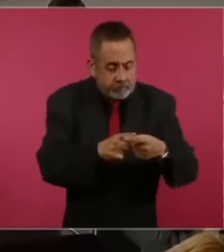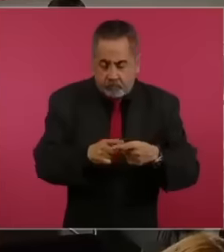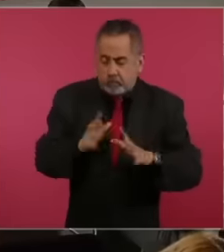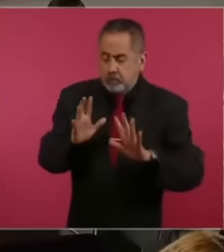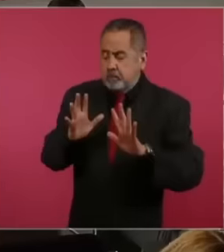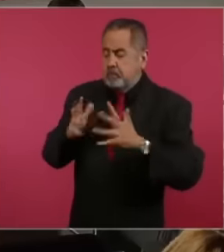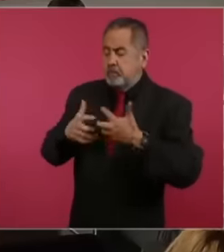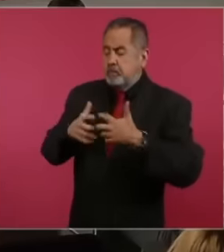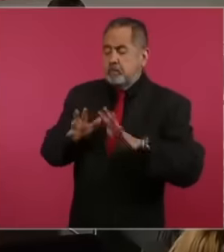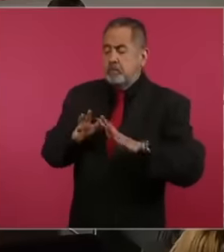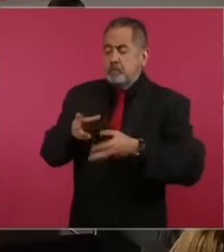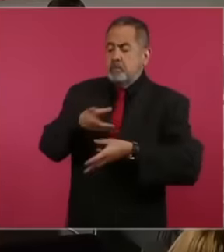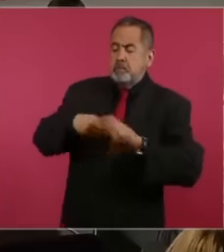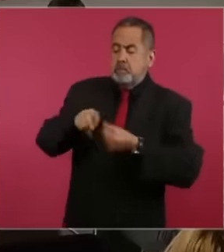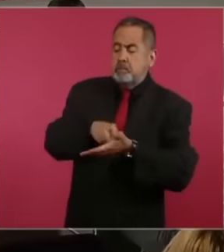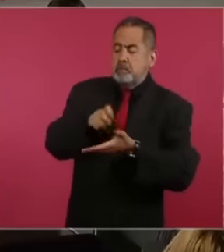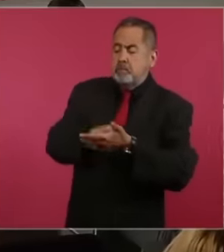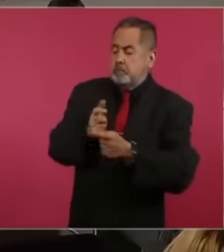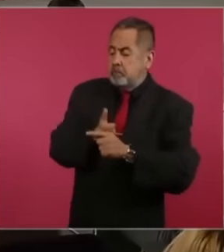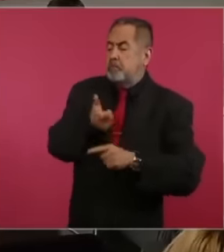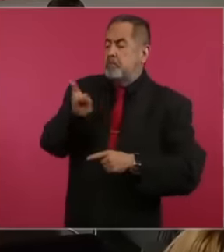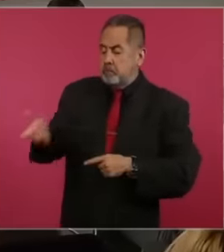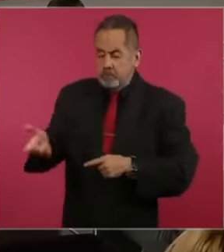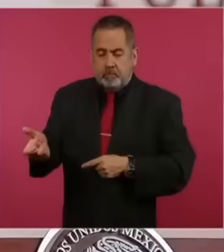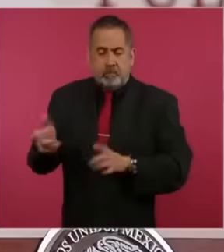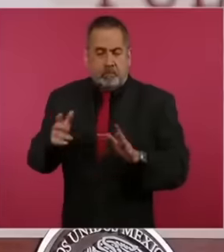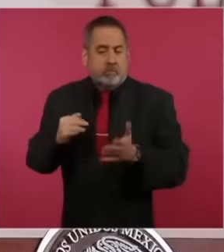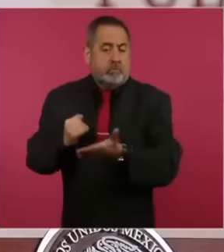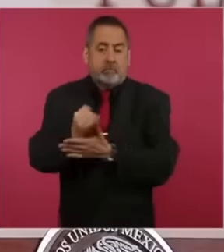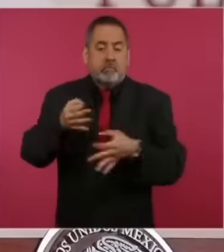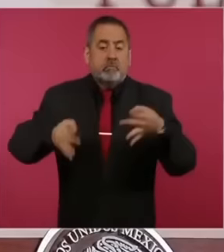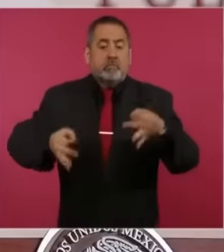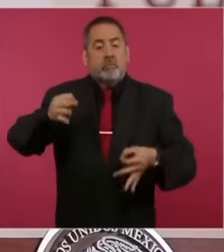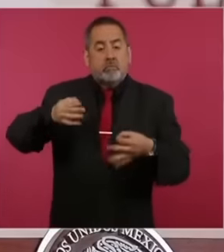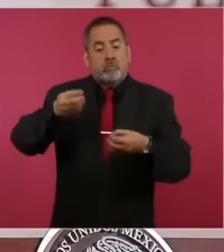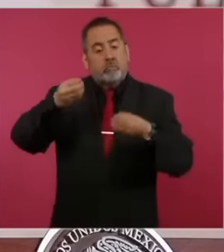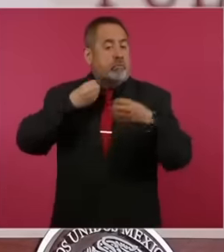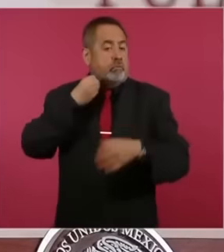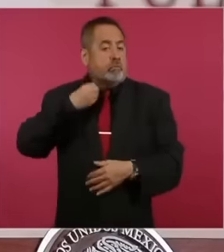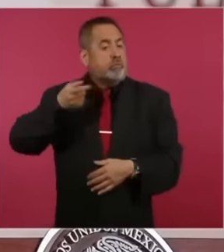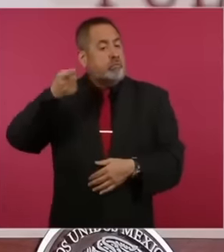and a payment for a judicial resolution, the second point has to do with